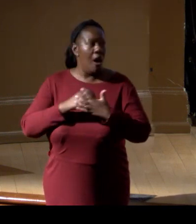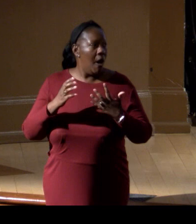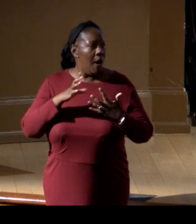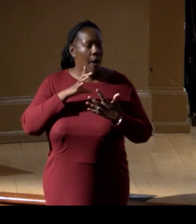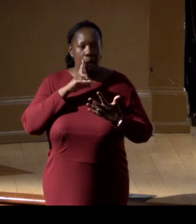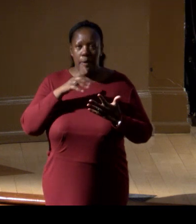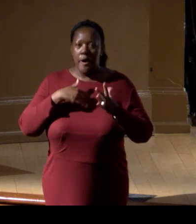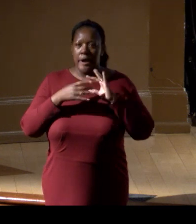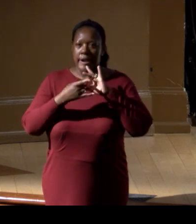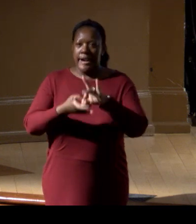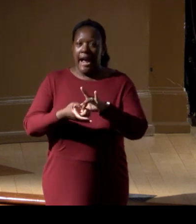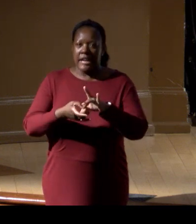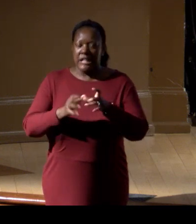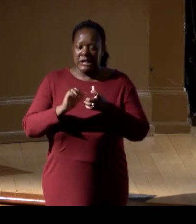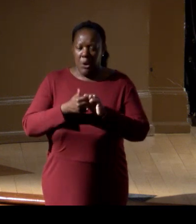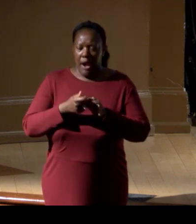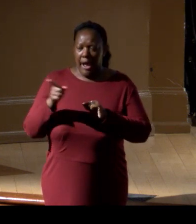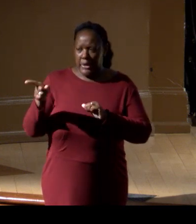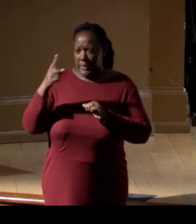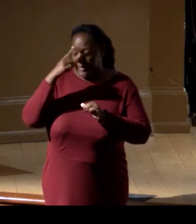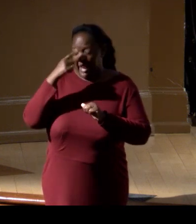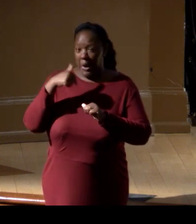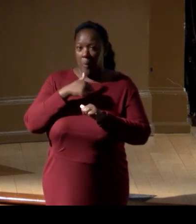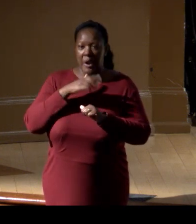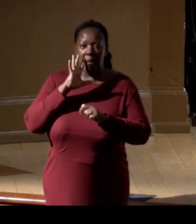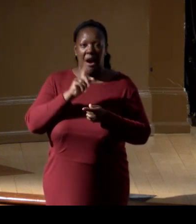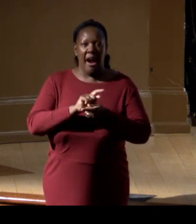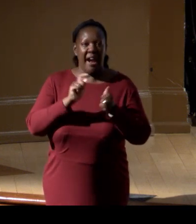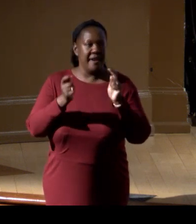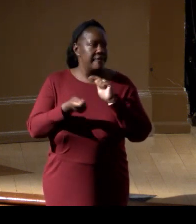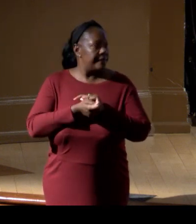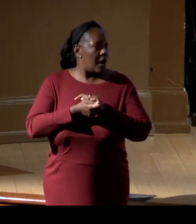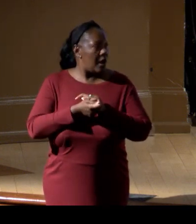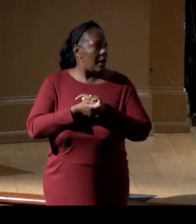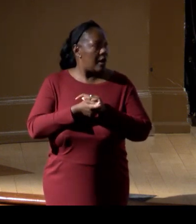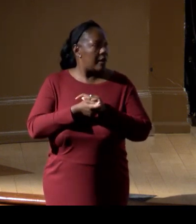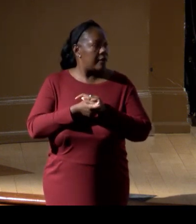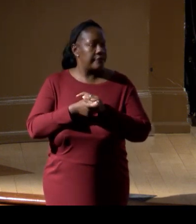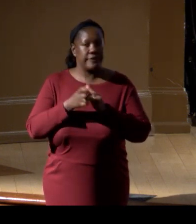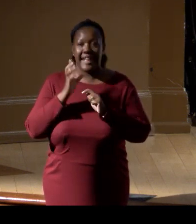So how do you think we're going to evolve to get these next two audiences into the discussion?